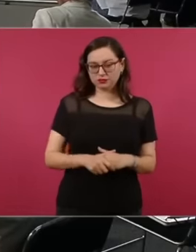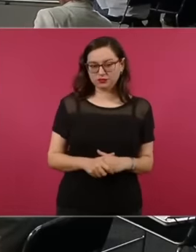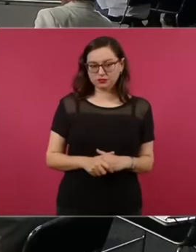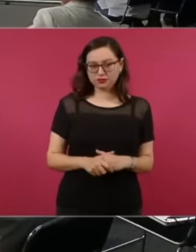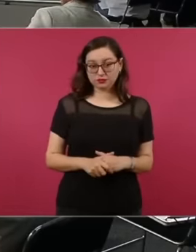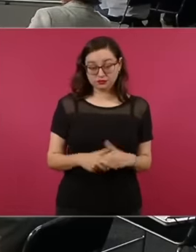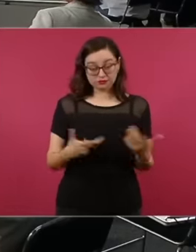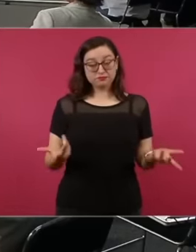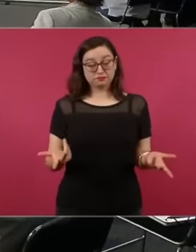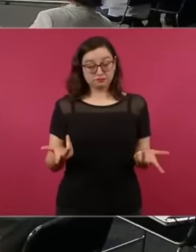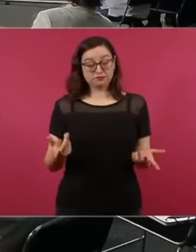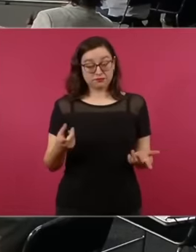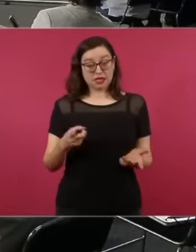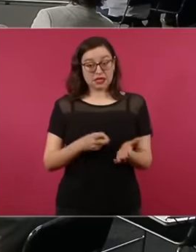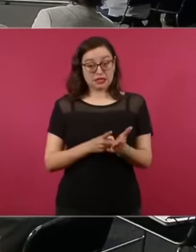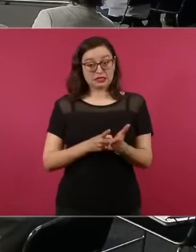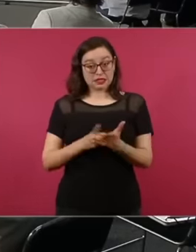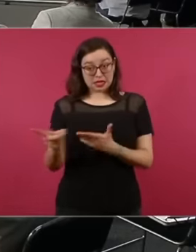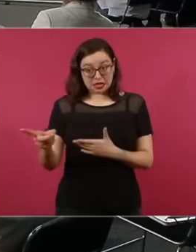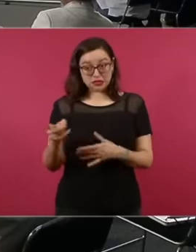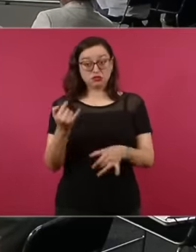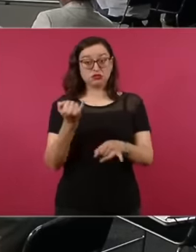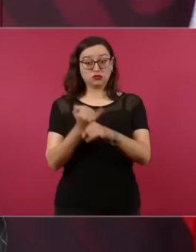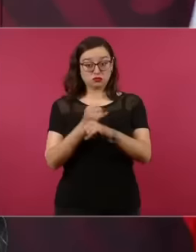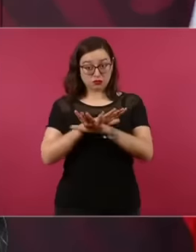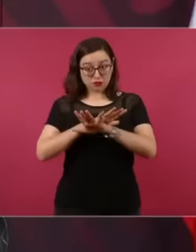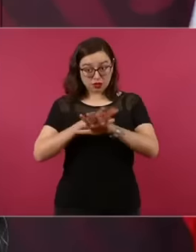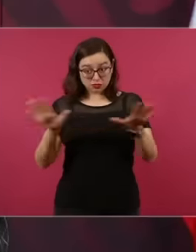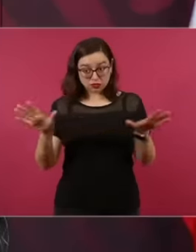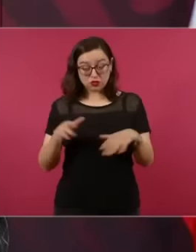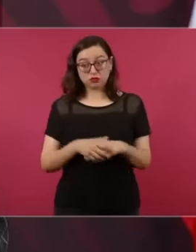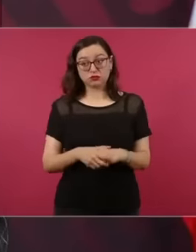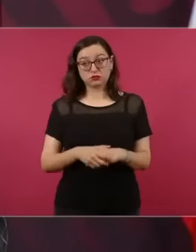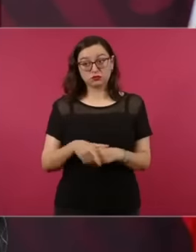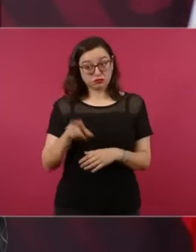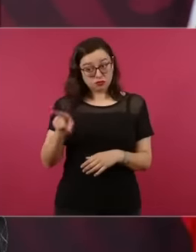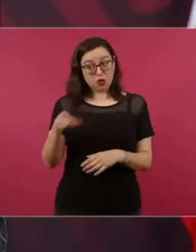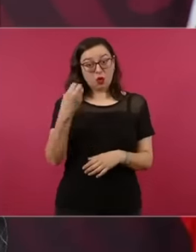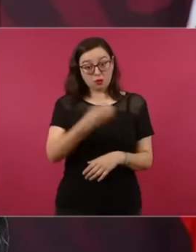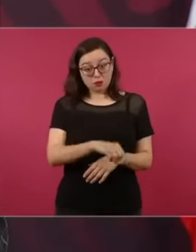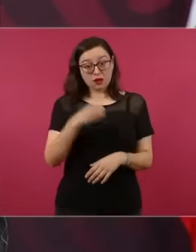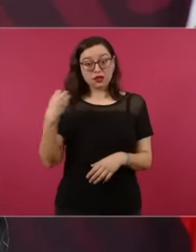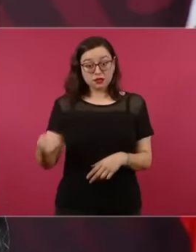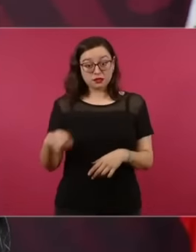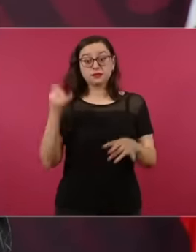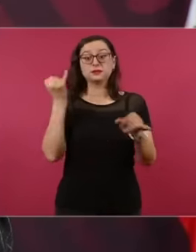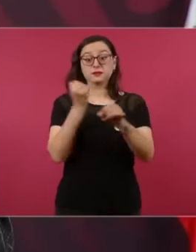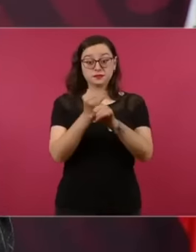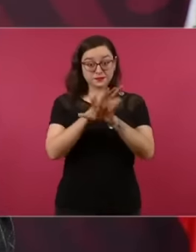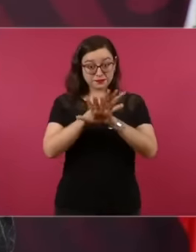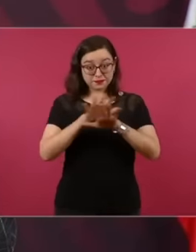inform, do not forget that